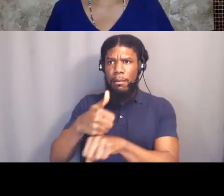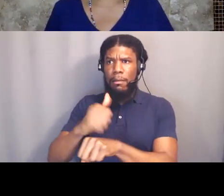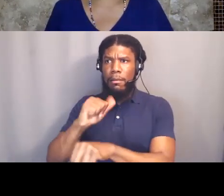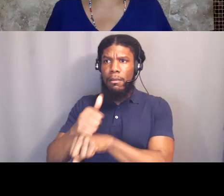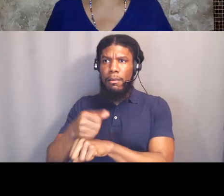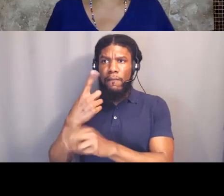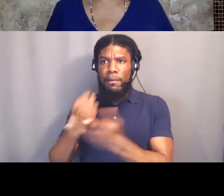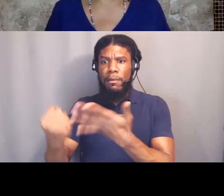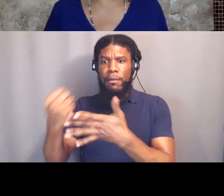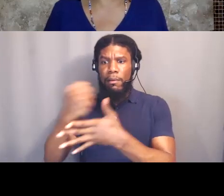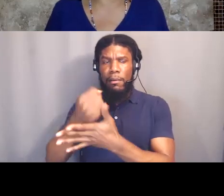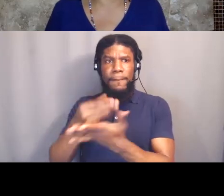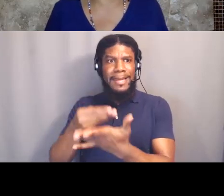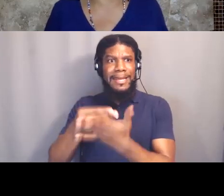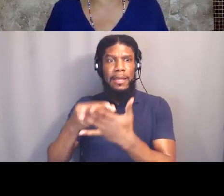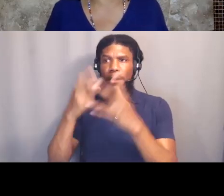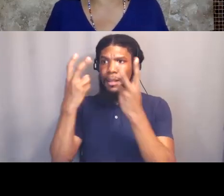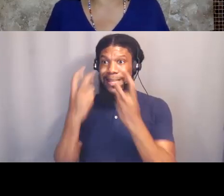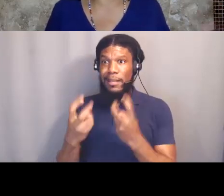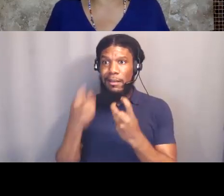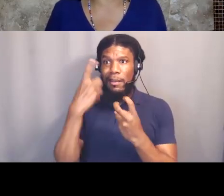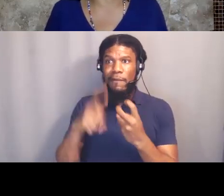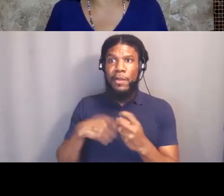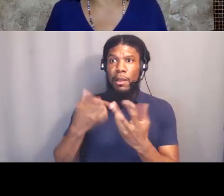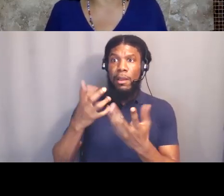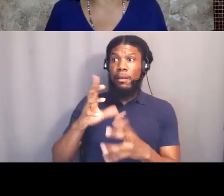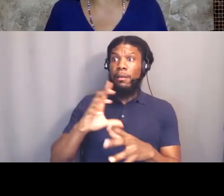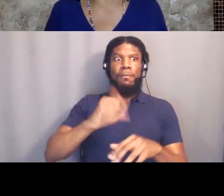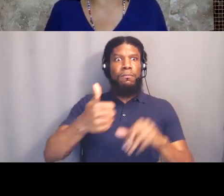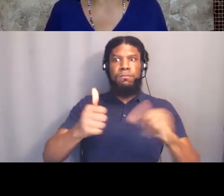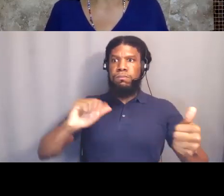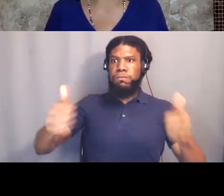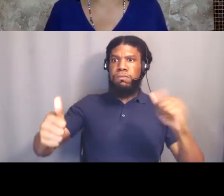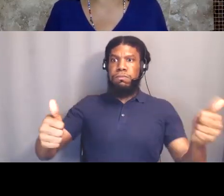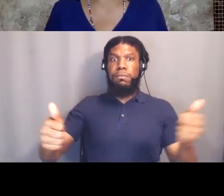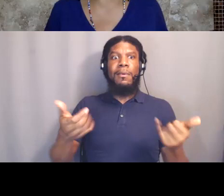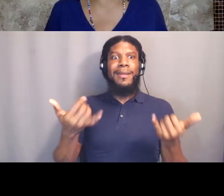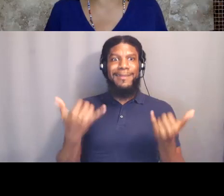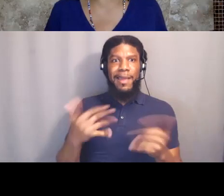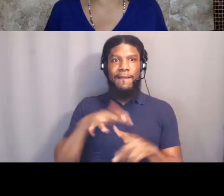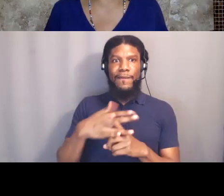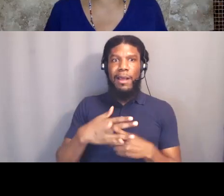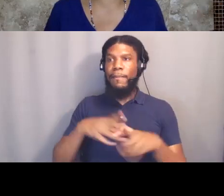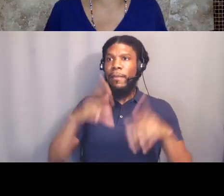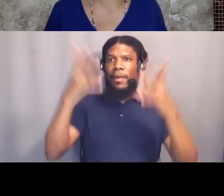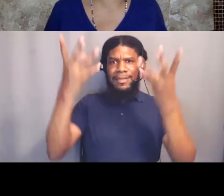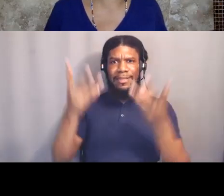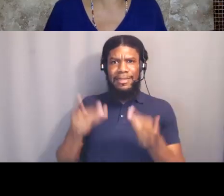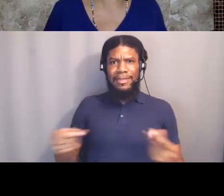to degrade the environment in order to make more profit, because we're allowing for, oh, don't throw it out.